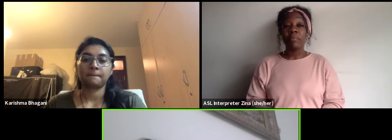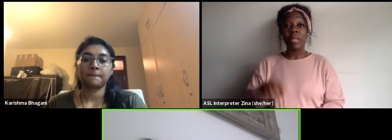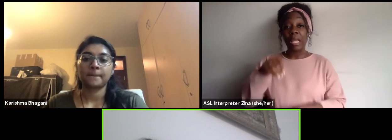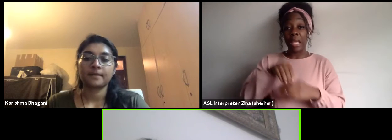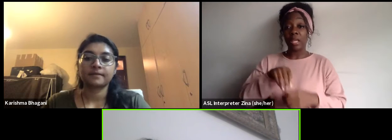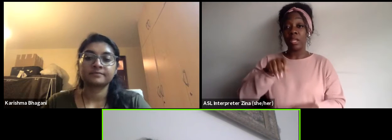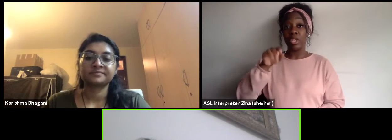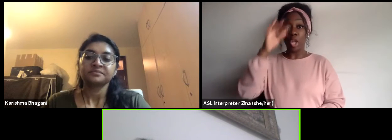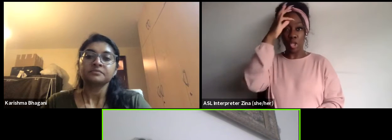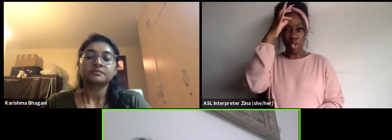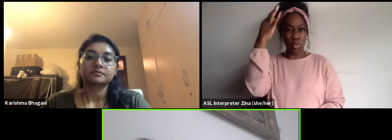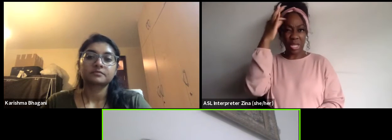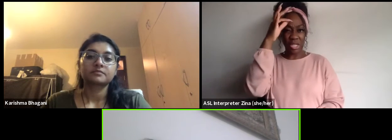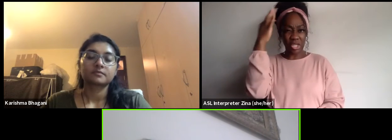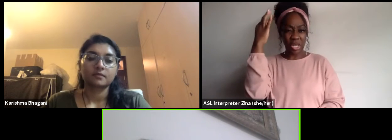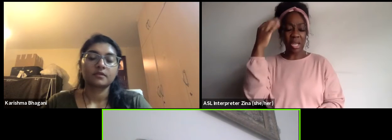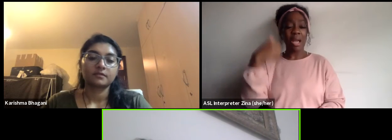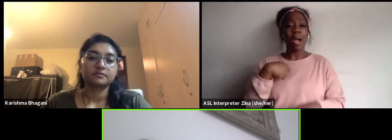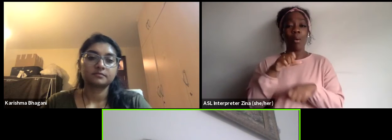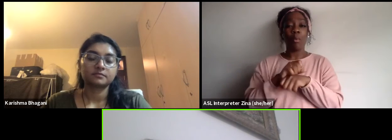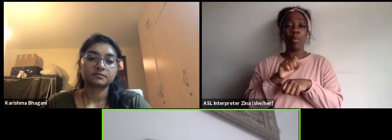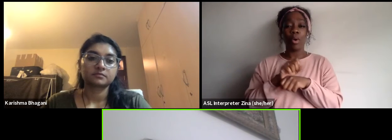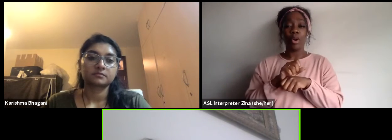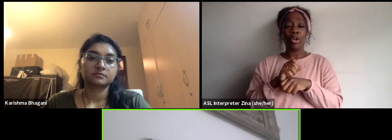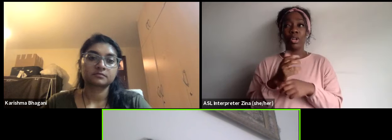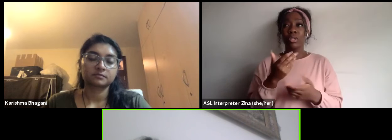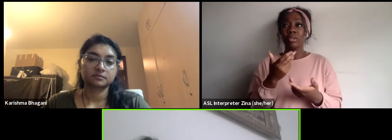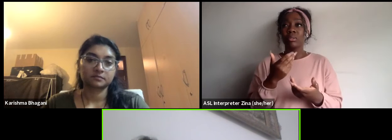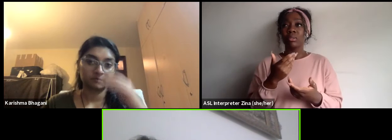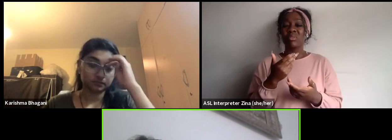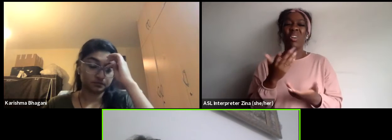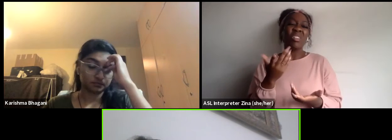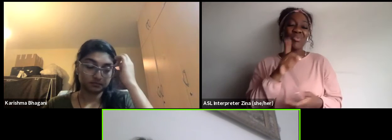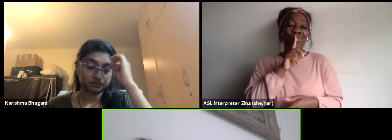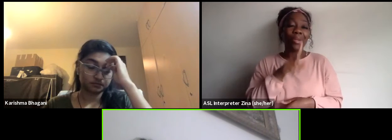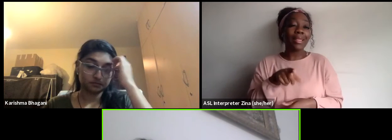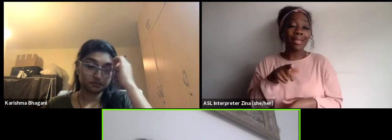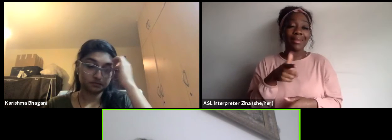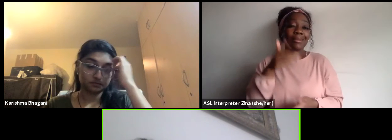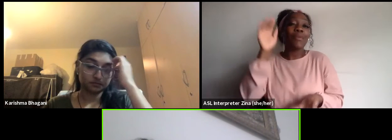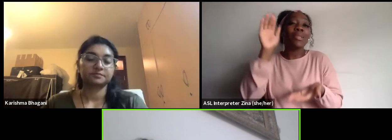before and as it now might little bit less since the revolution, for example for the theater